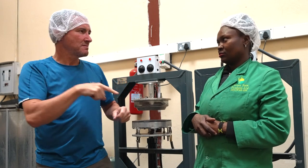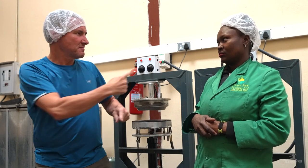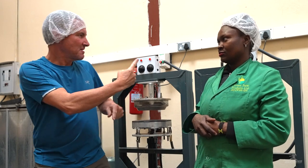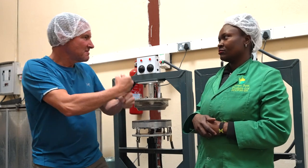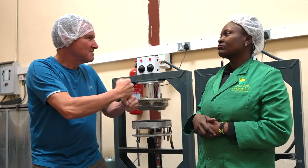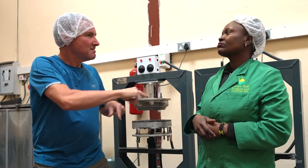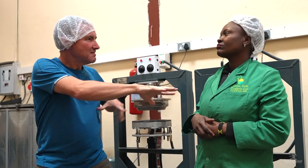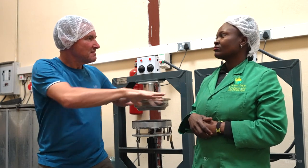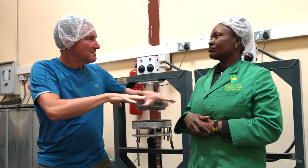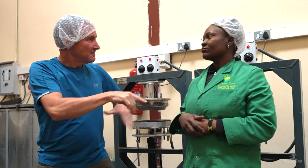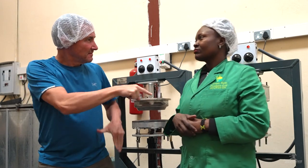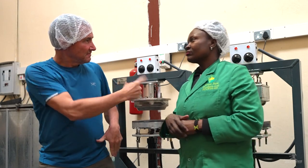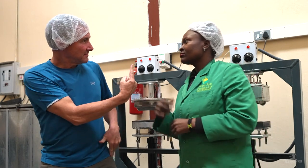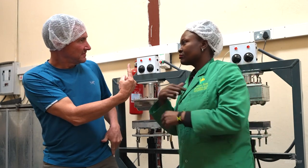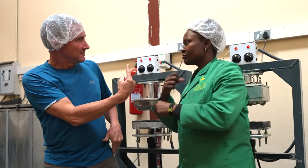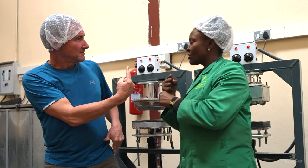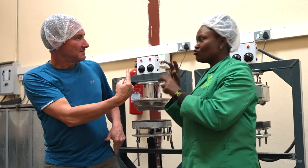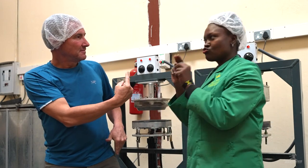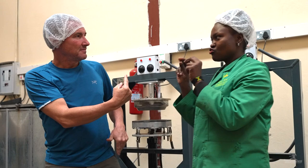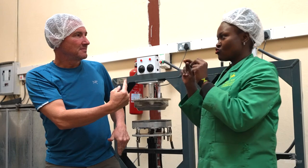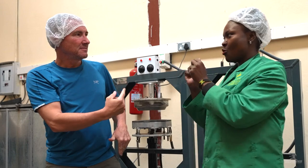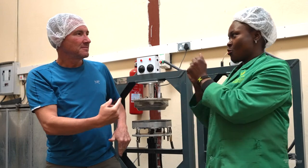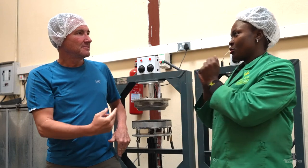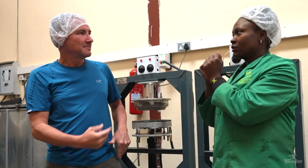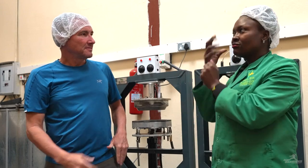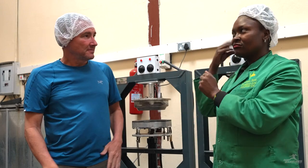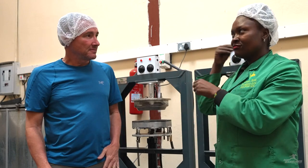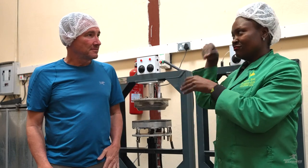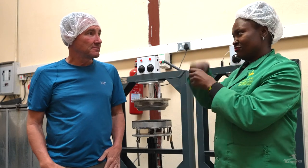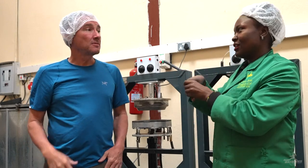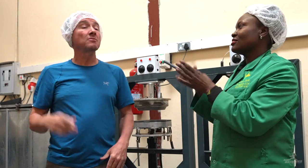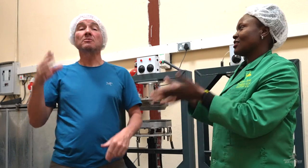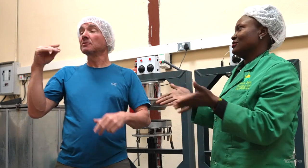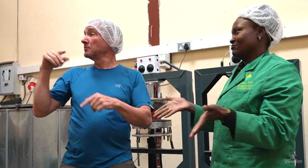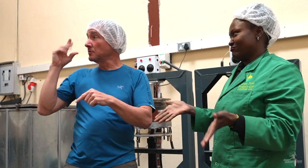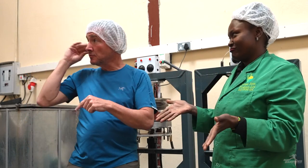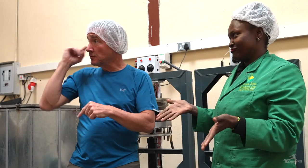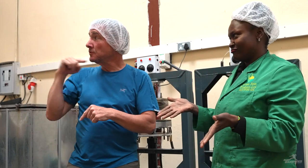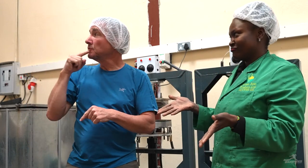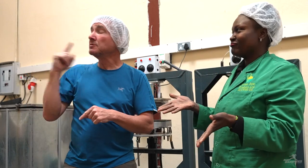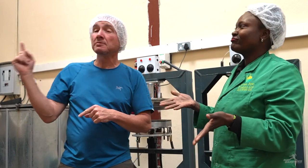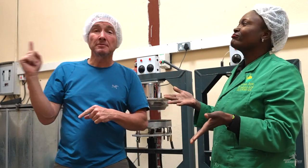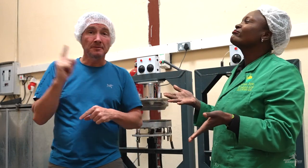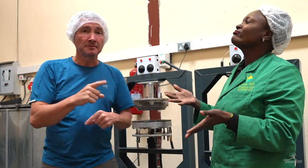Do you work here alone? No, I work with other people here. Other hearing people, I see.